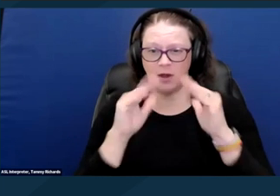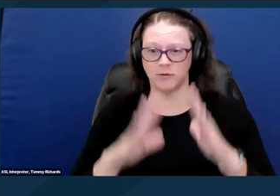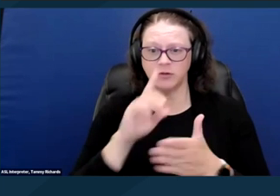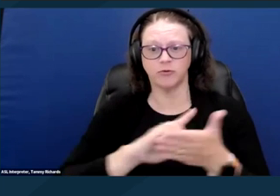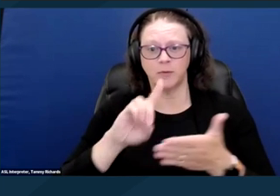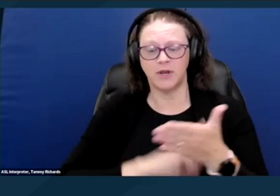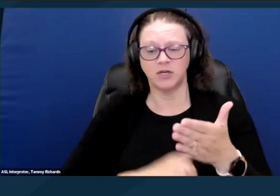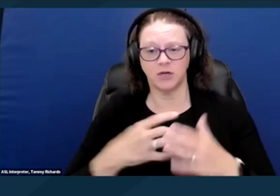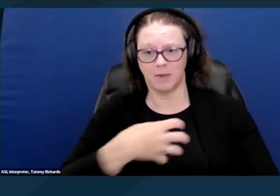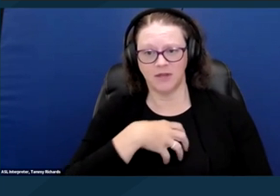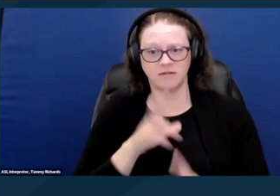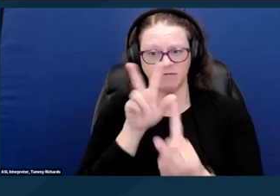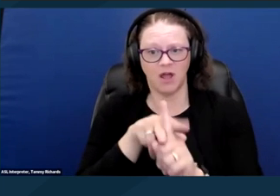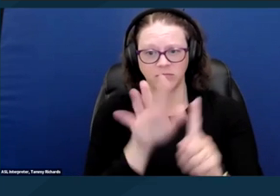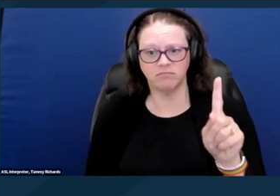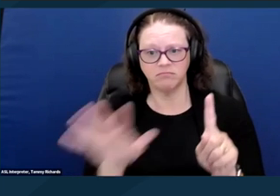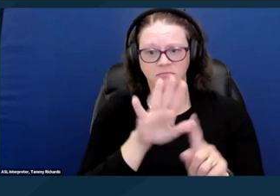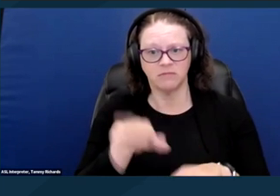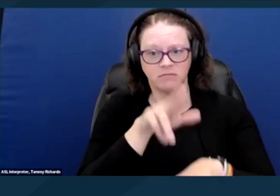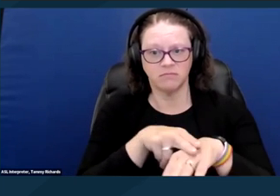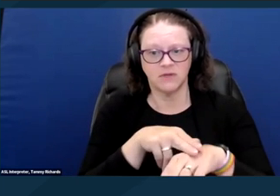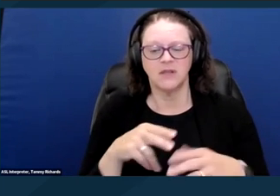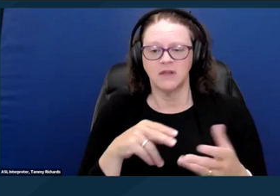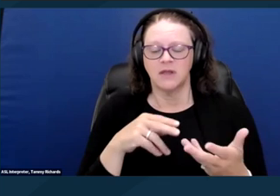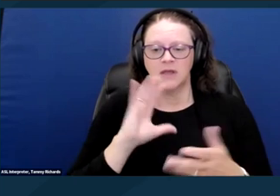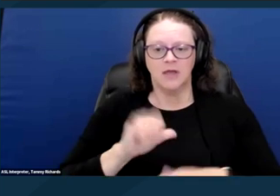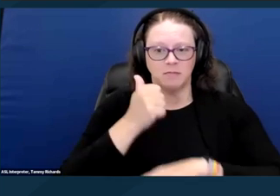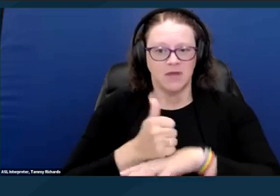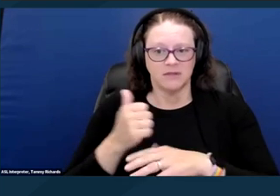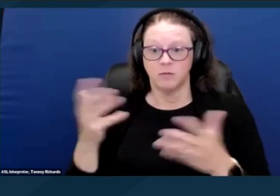filed nationally were based at least in part on disability.